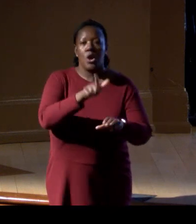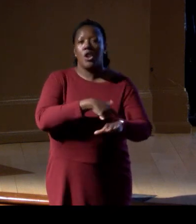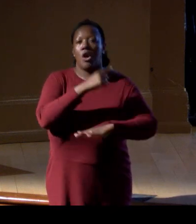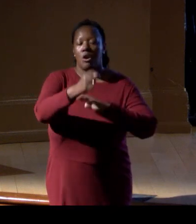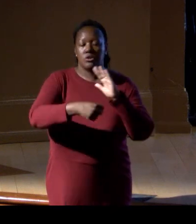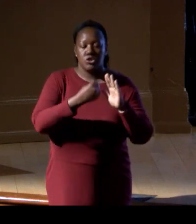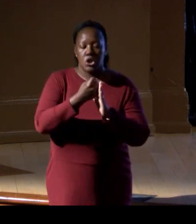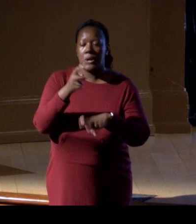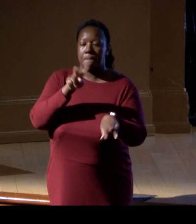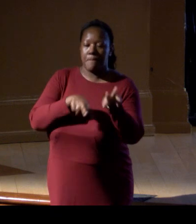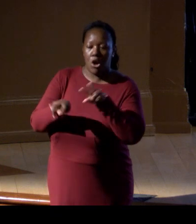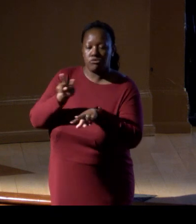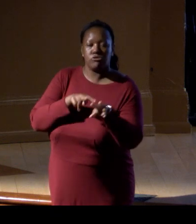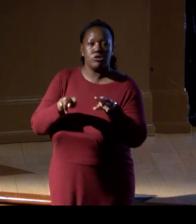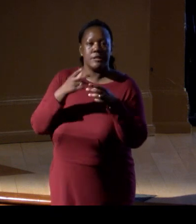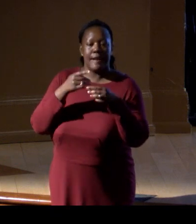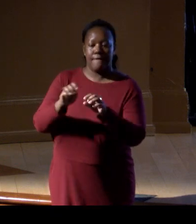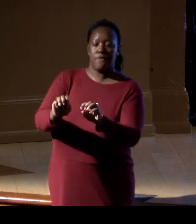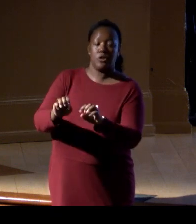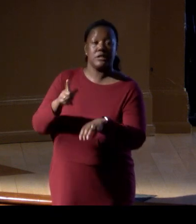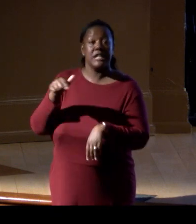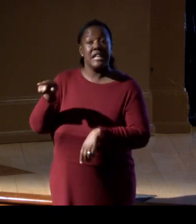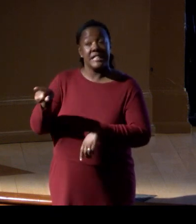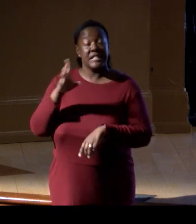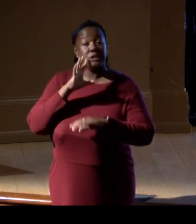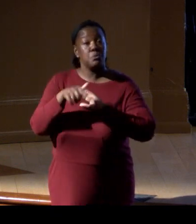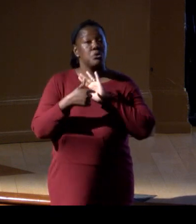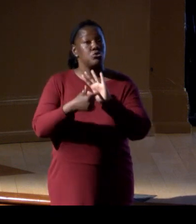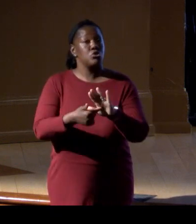This will demonstrate the power and effectiveness of eDNA